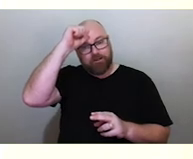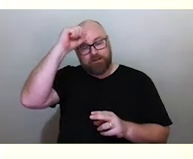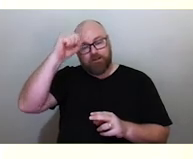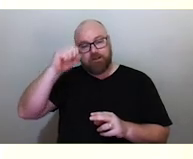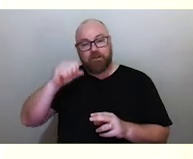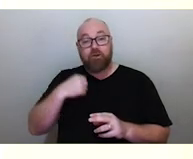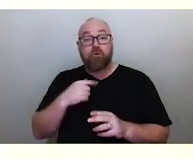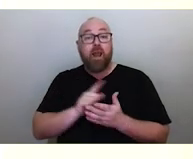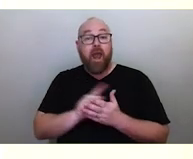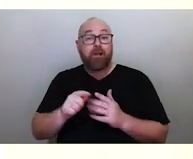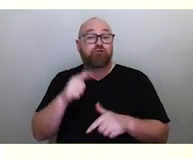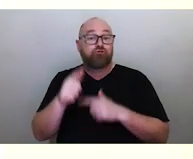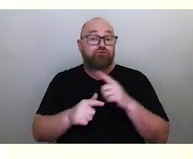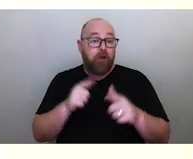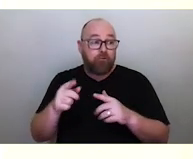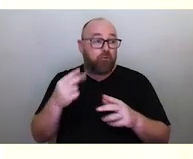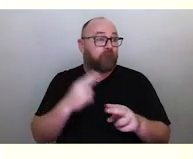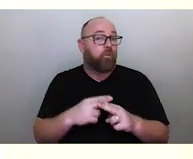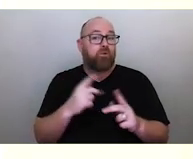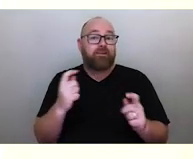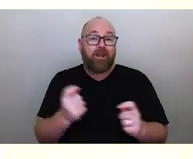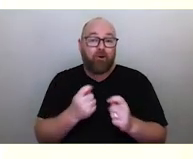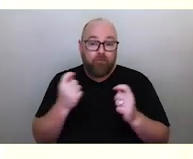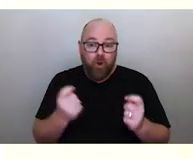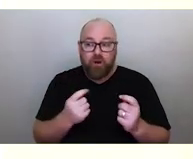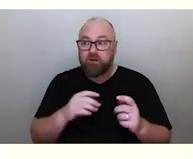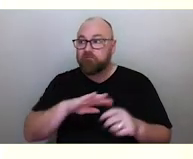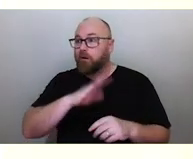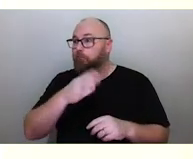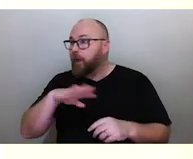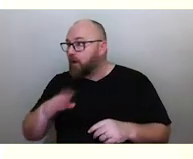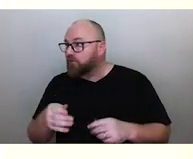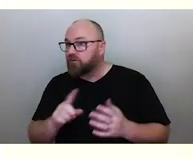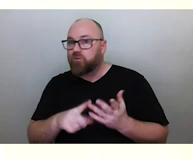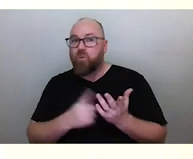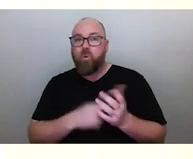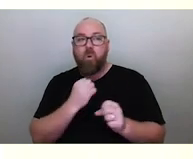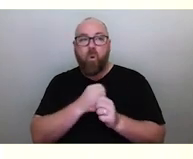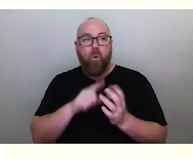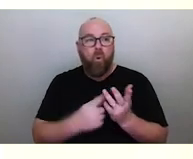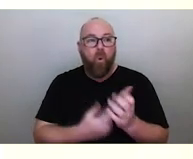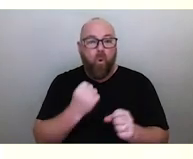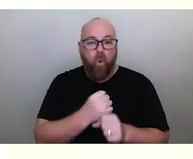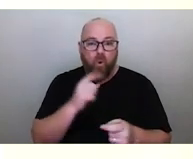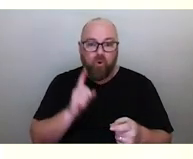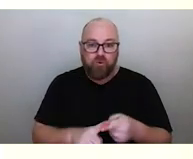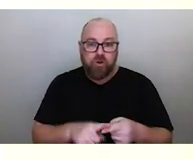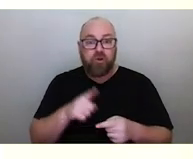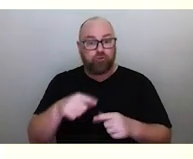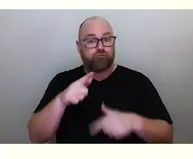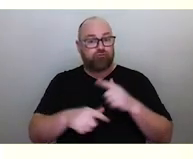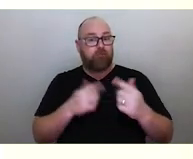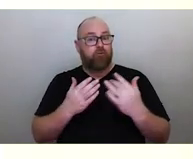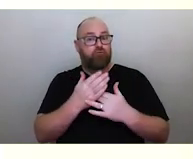for Ceremony to Carnarvon Gorge or the Bunya Mountains, if you're traveling during the day, you're not even traveling at night.